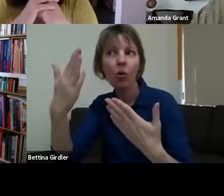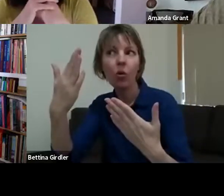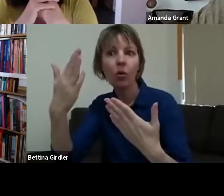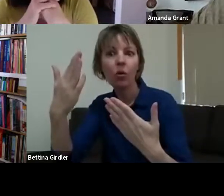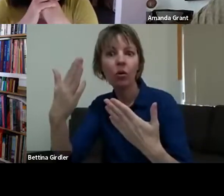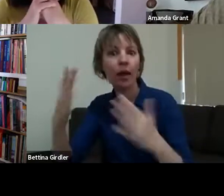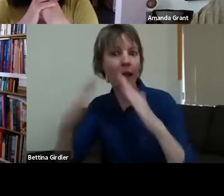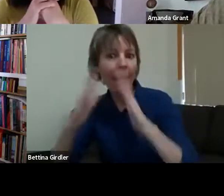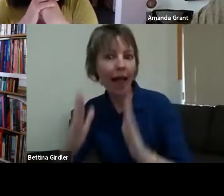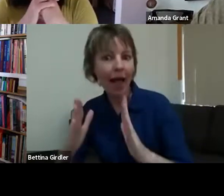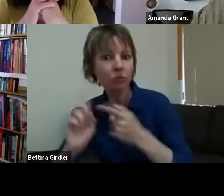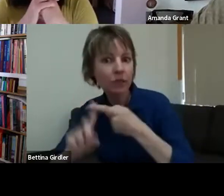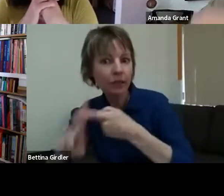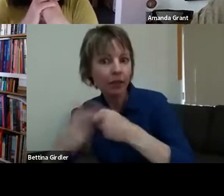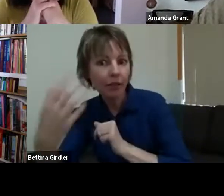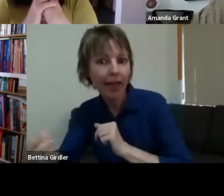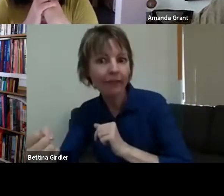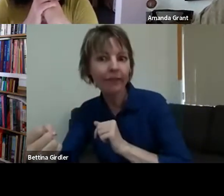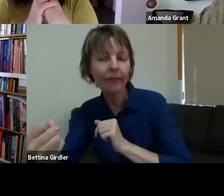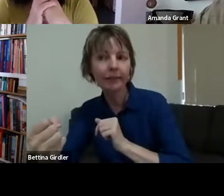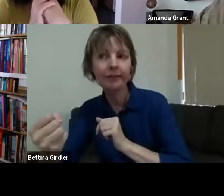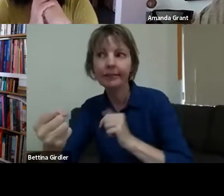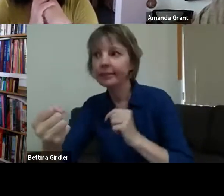that a lot of people were told to leave their house 'cause the